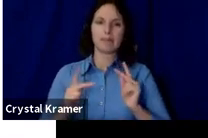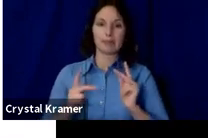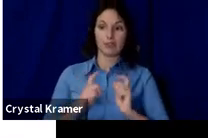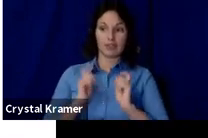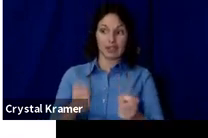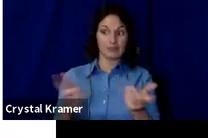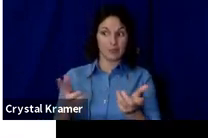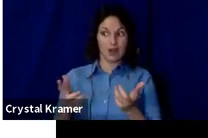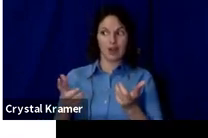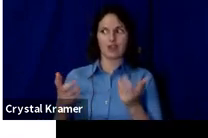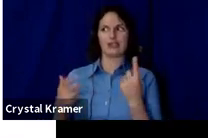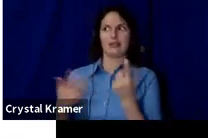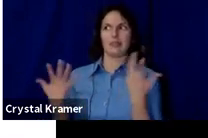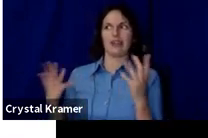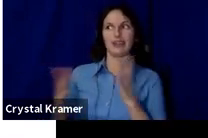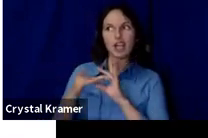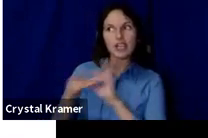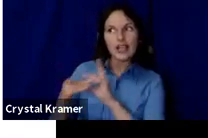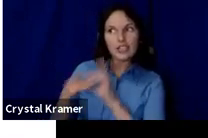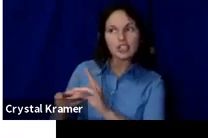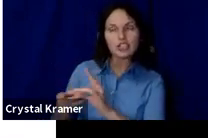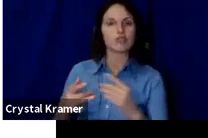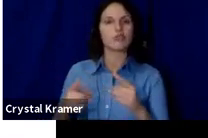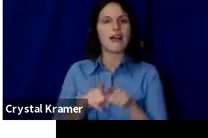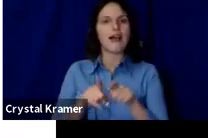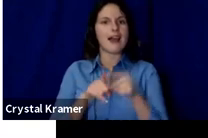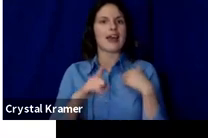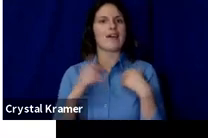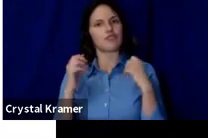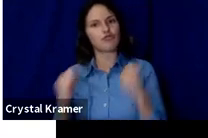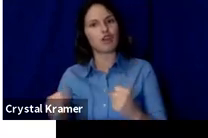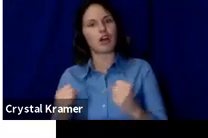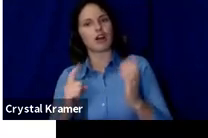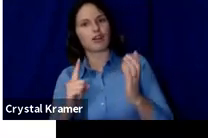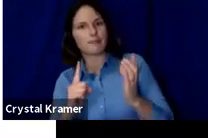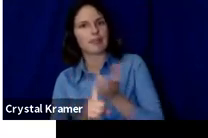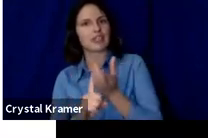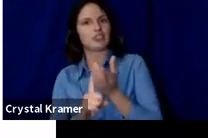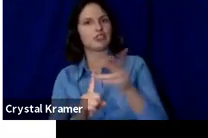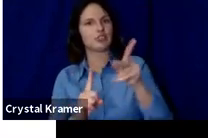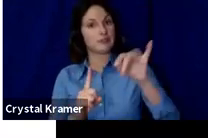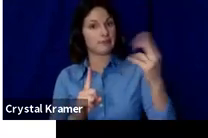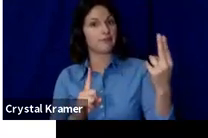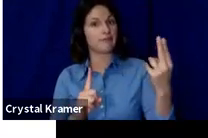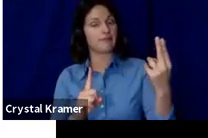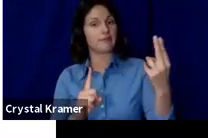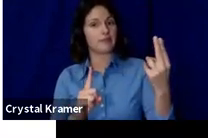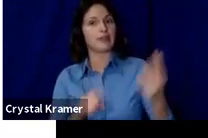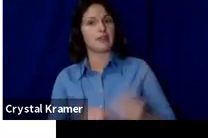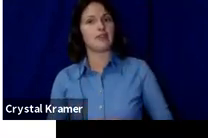pitches, so as much as you want to ‑‑ you want, you know, somebody to just come